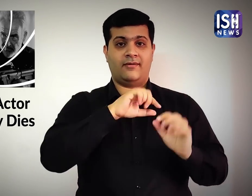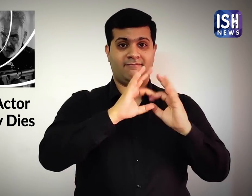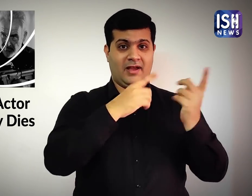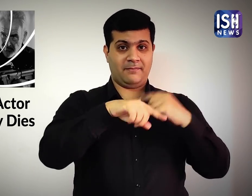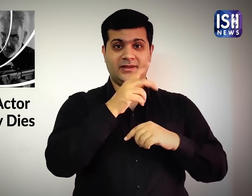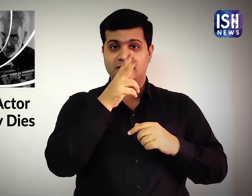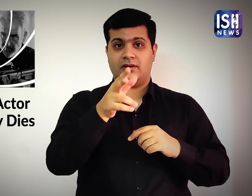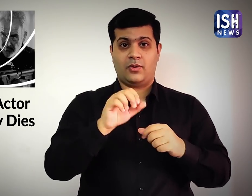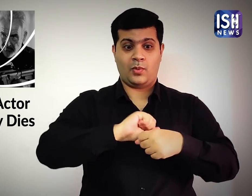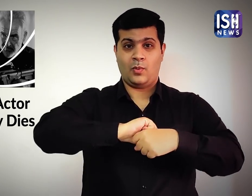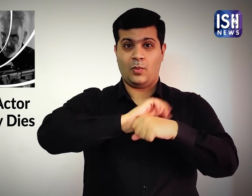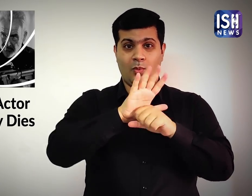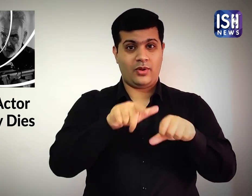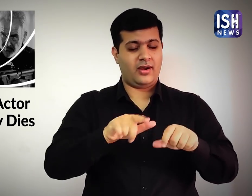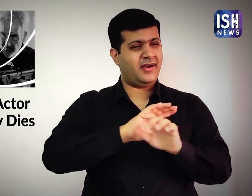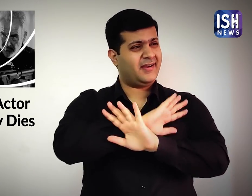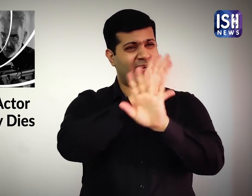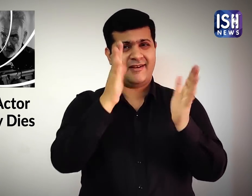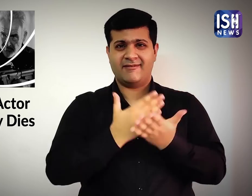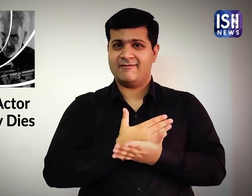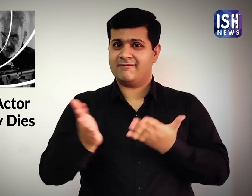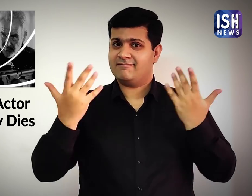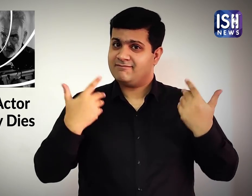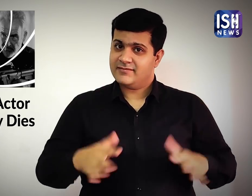His family has said once the COVID outbreak ends